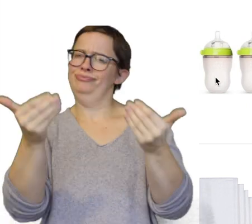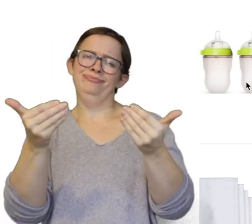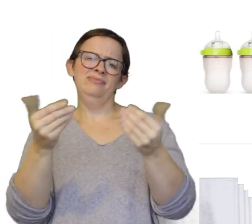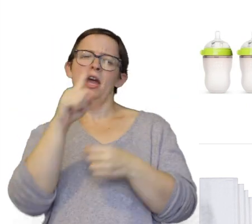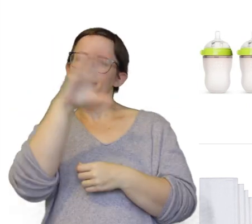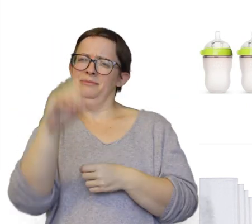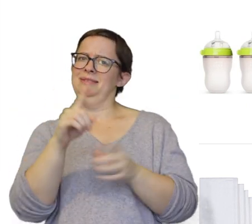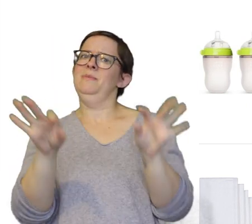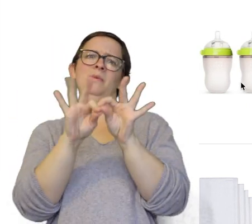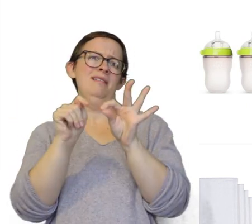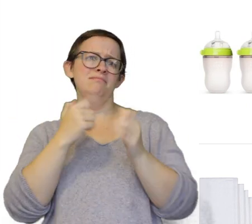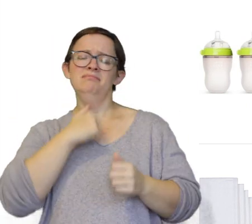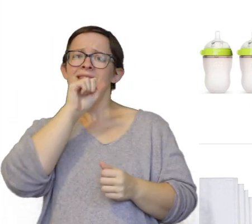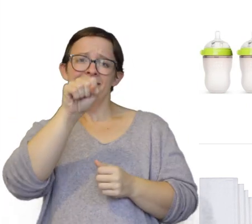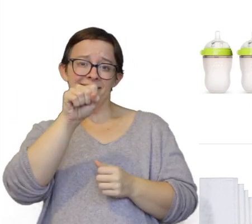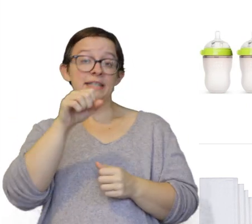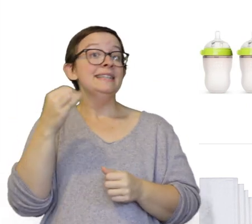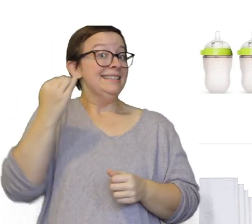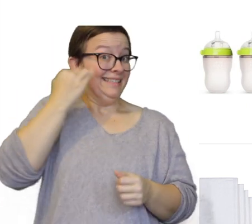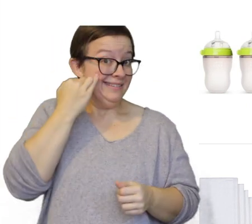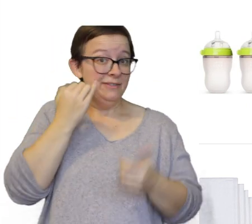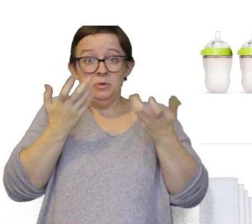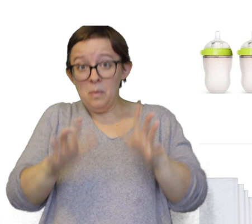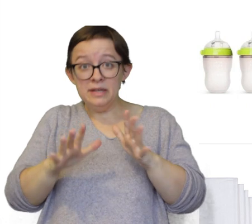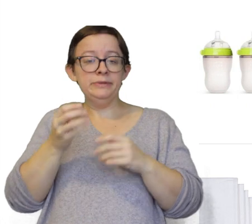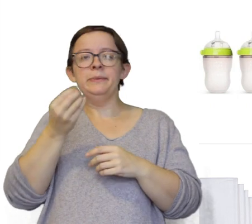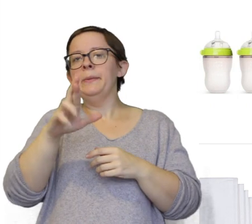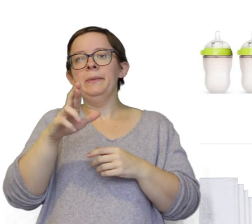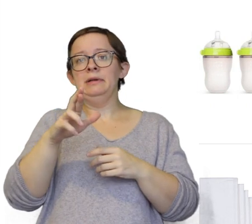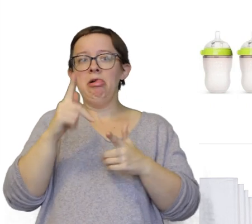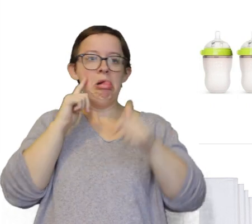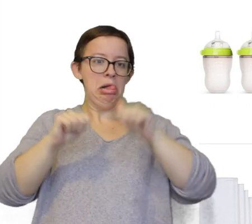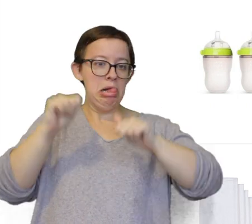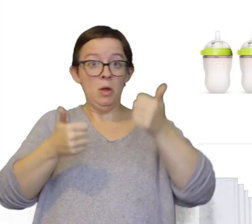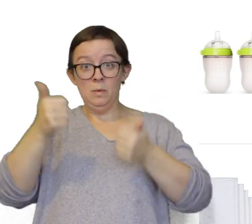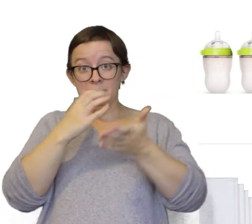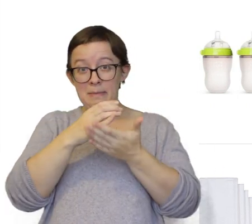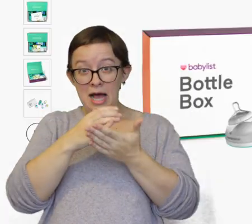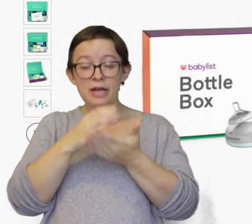They're 100% worth it. I love them. If you don't want to do that or you're not sure what bottles you want,